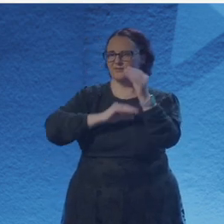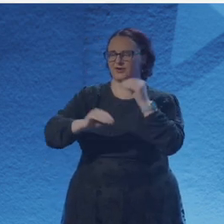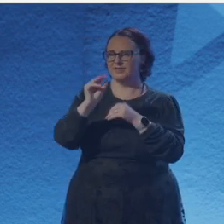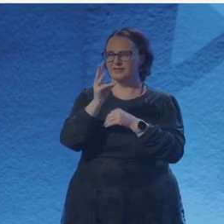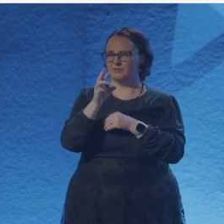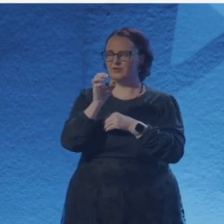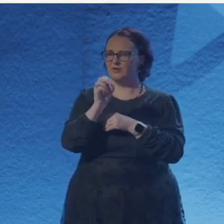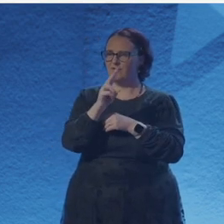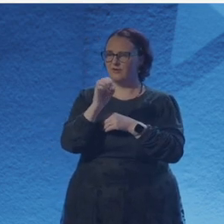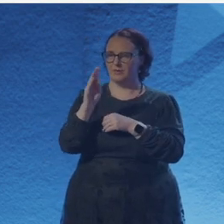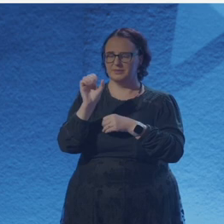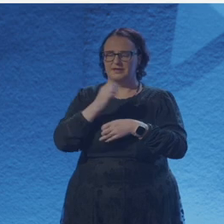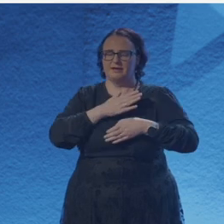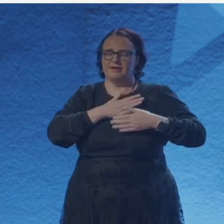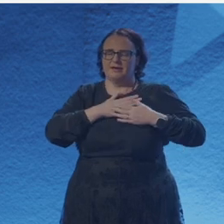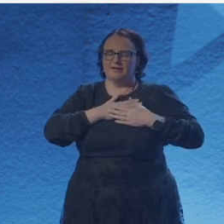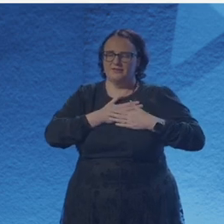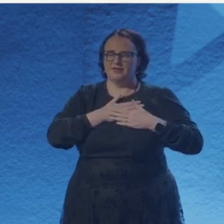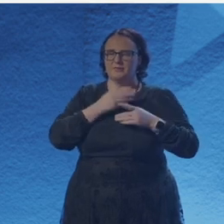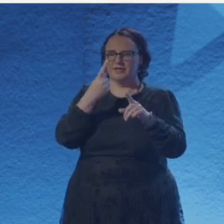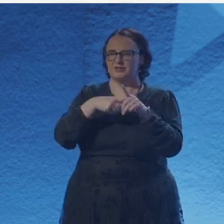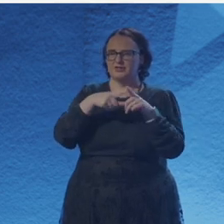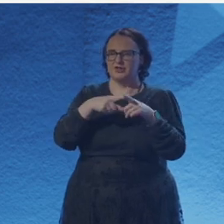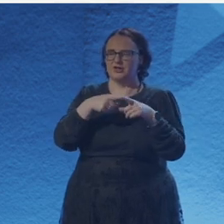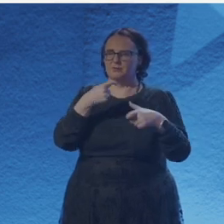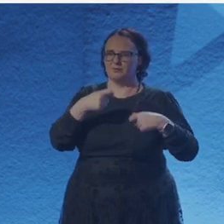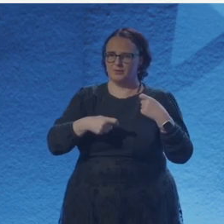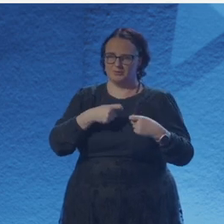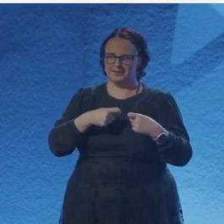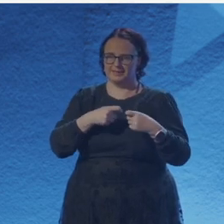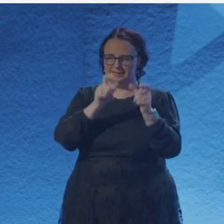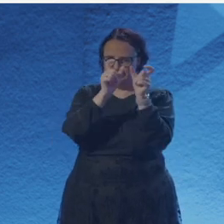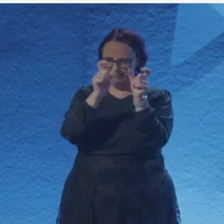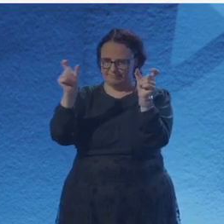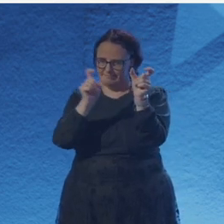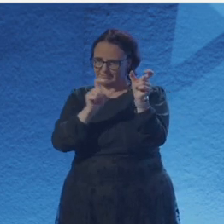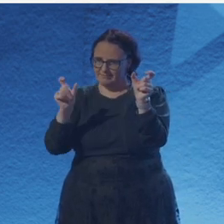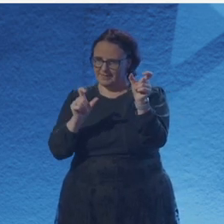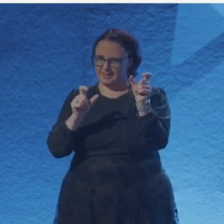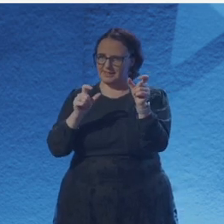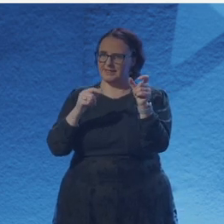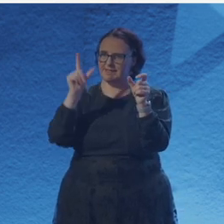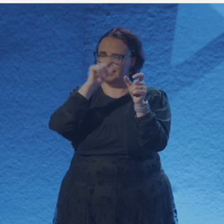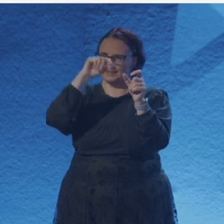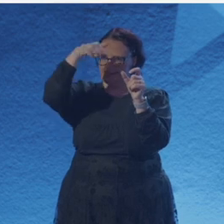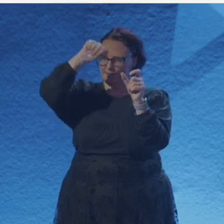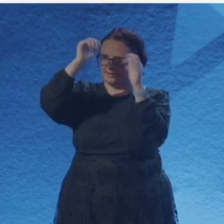and make a fine snuff movie of their own. And finally,